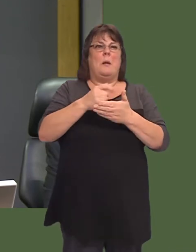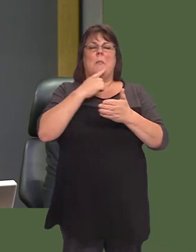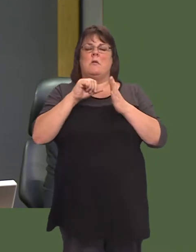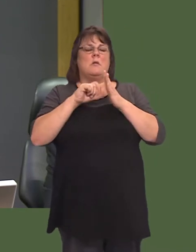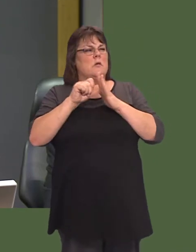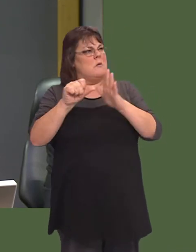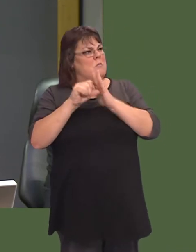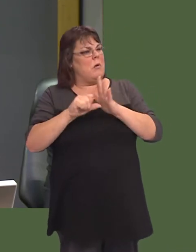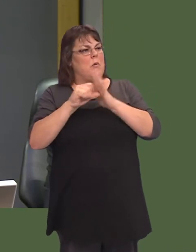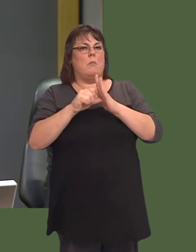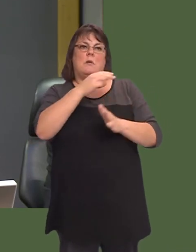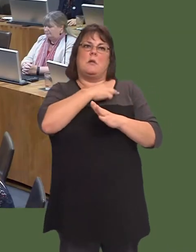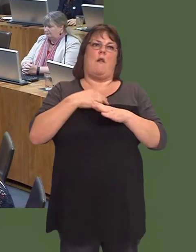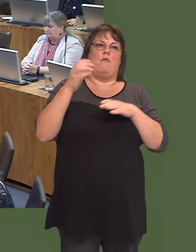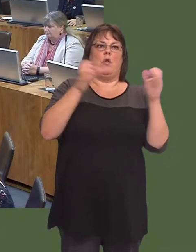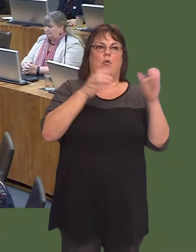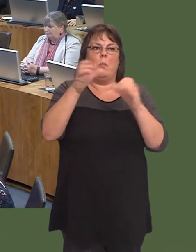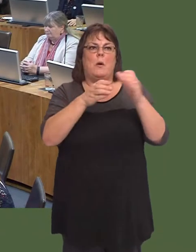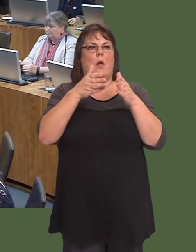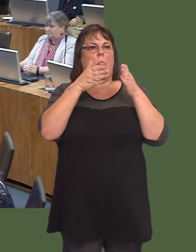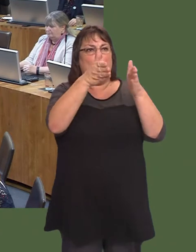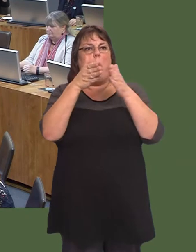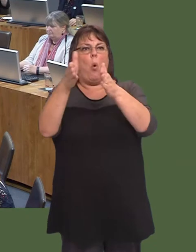of staff recruitment, in terms of keeping wards open.